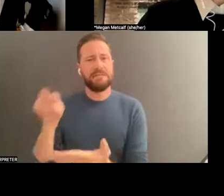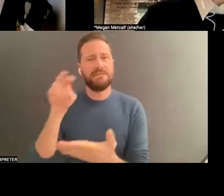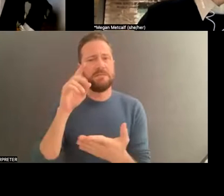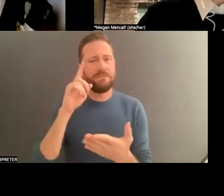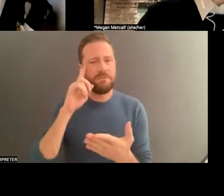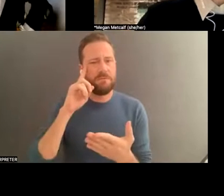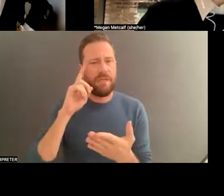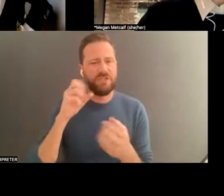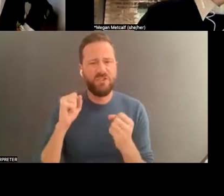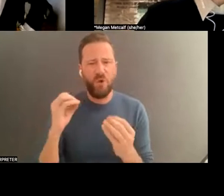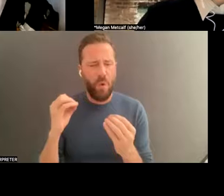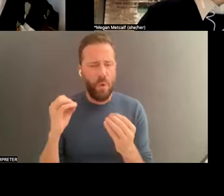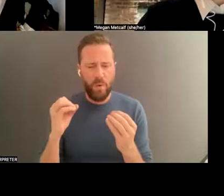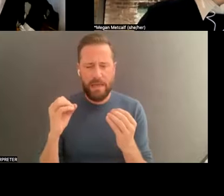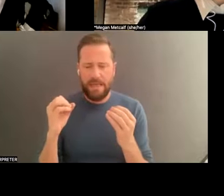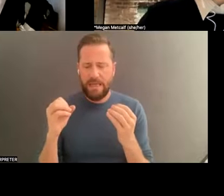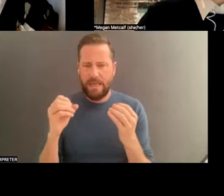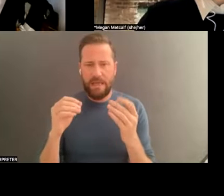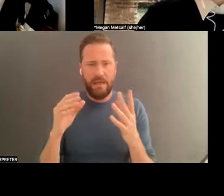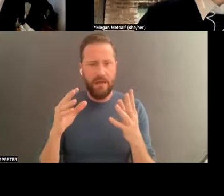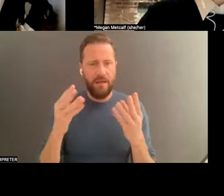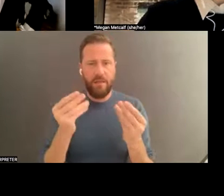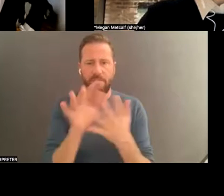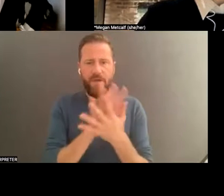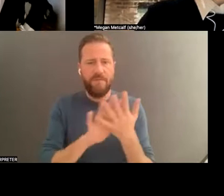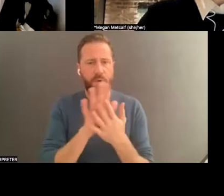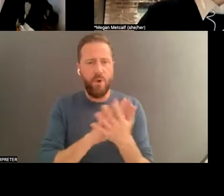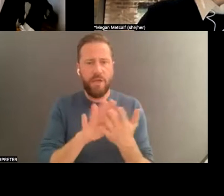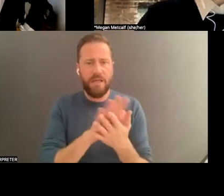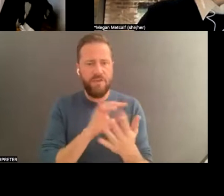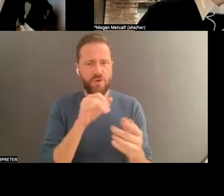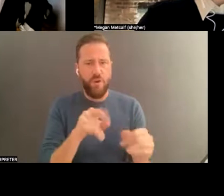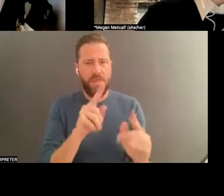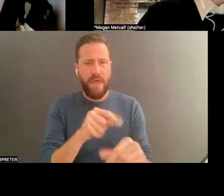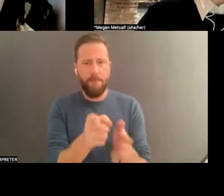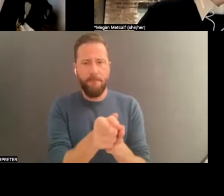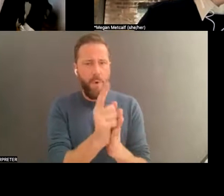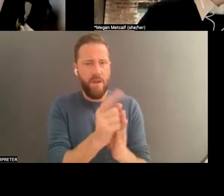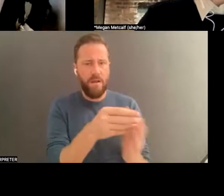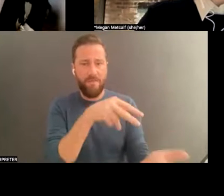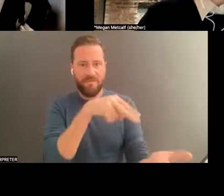and then it's gone ephemera , that a lot of times I'm